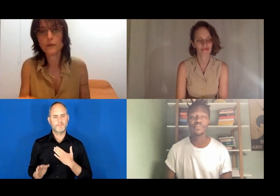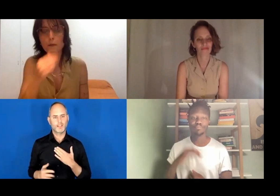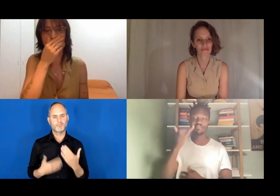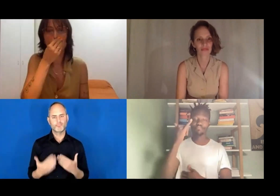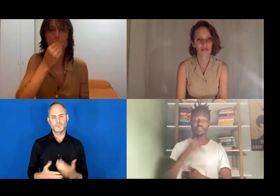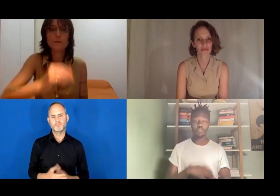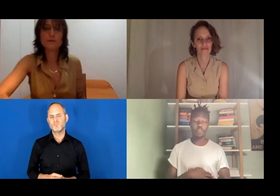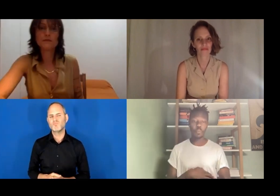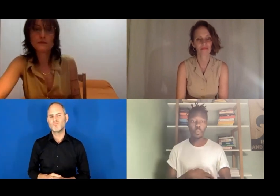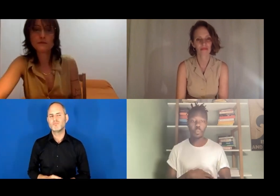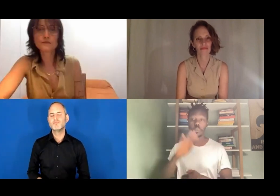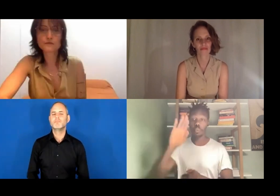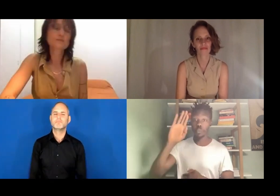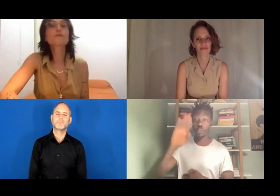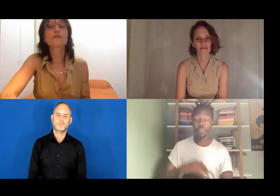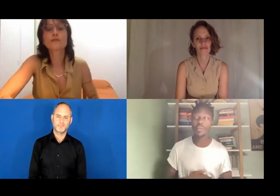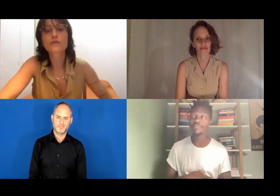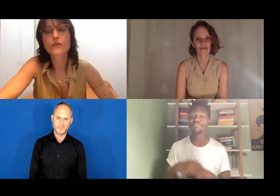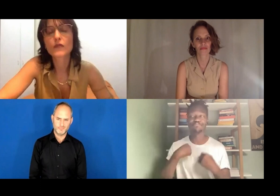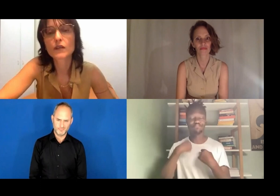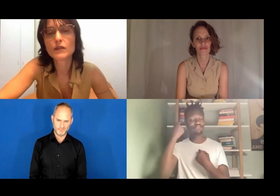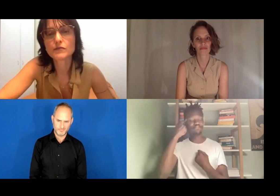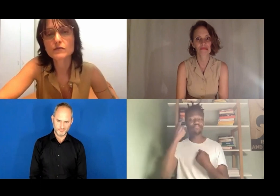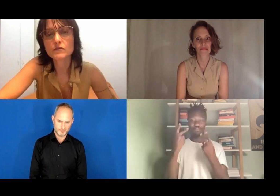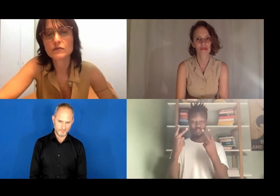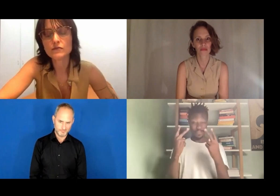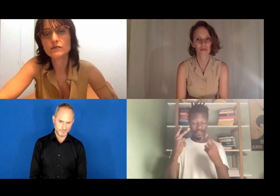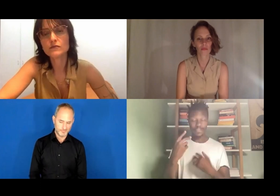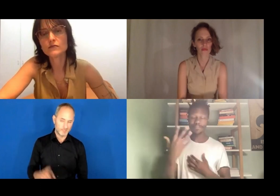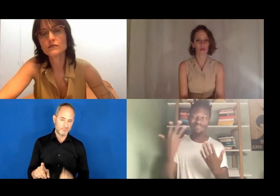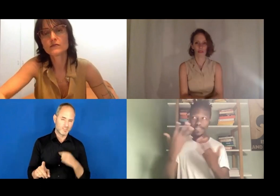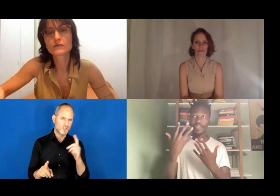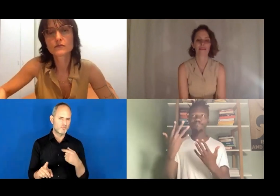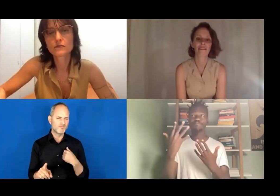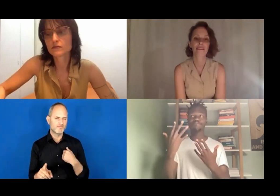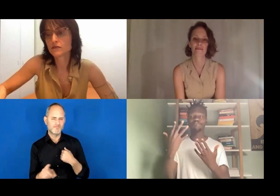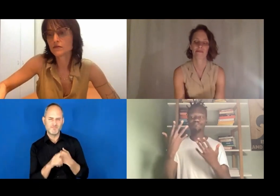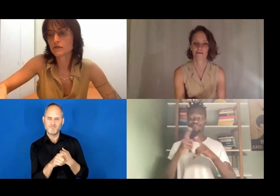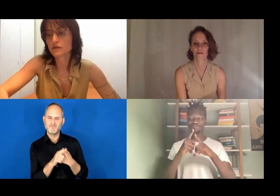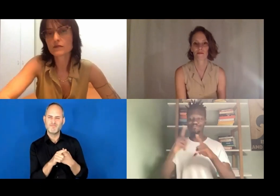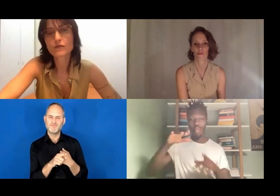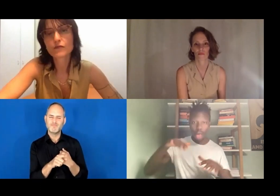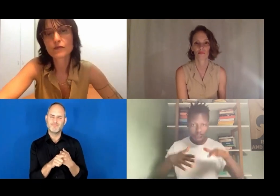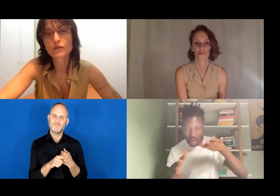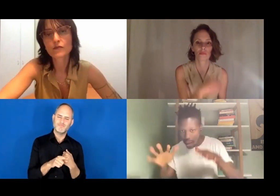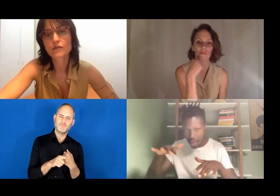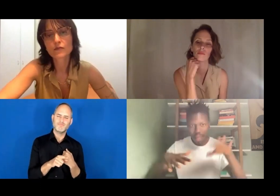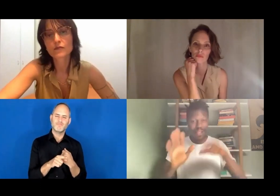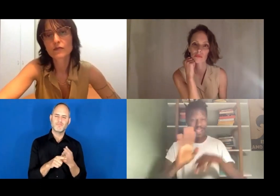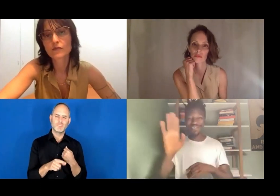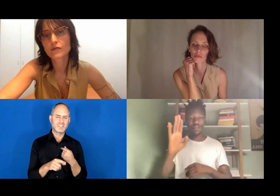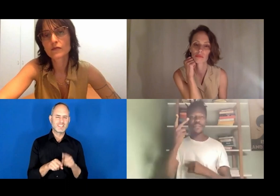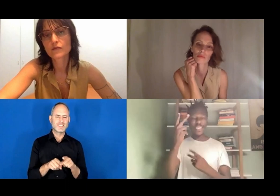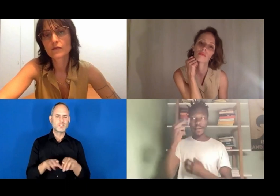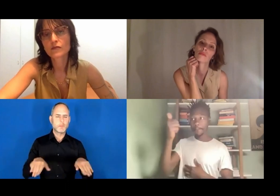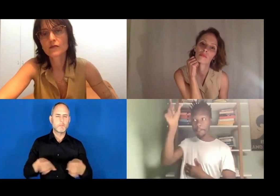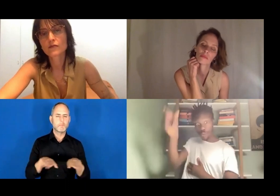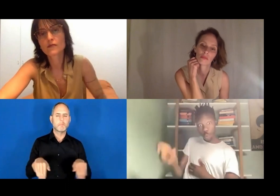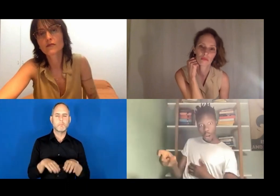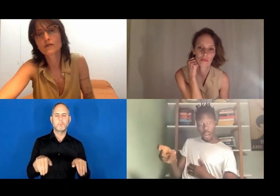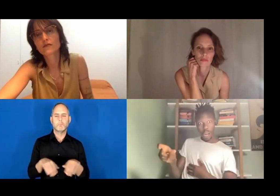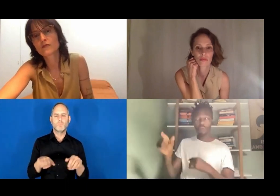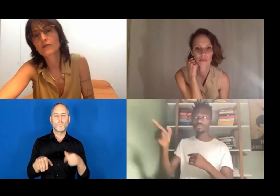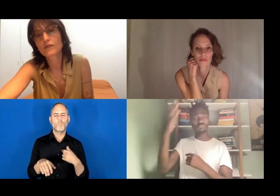Dodzi Dougban: Yes, I absolutely agree. What's important to me is... You know, it's not an easy way.